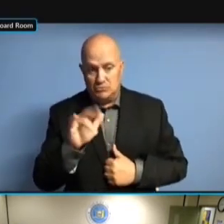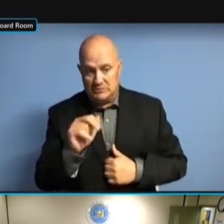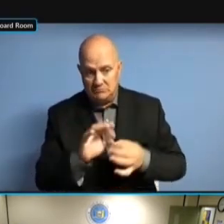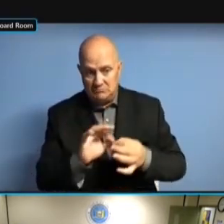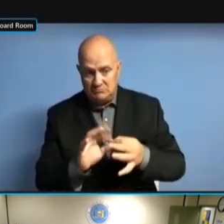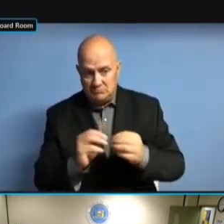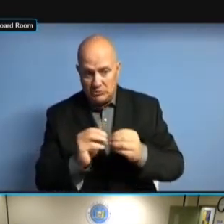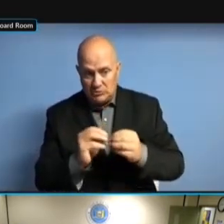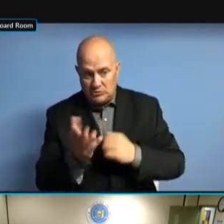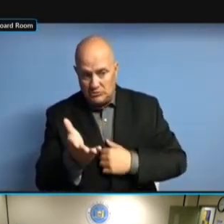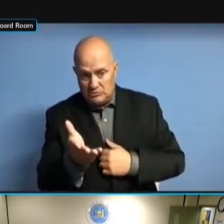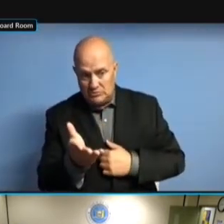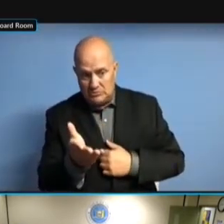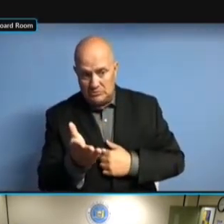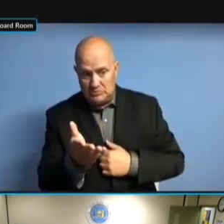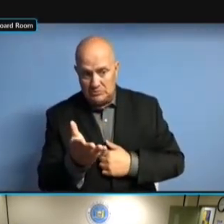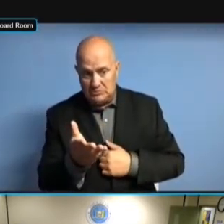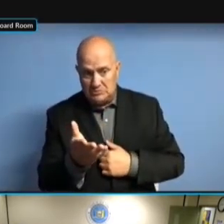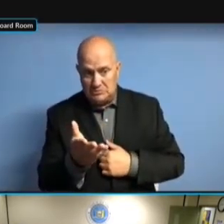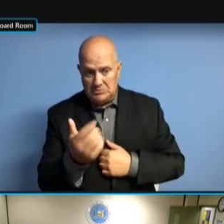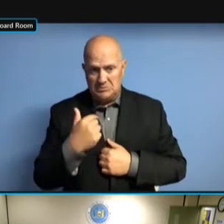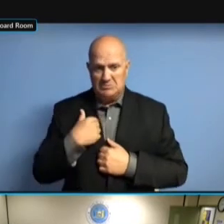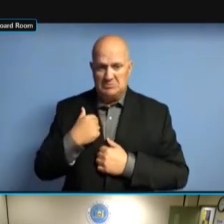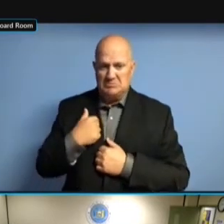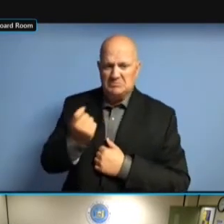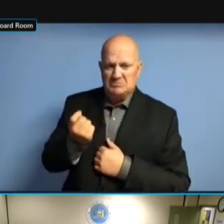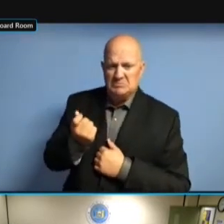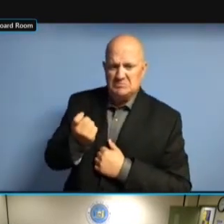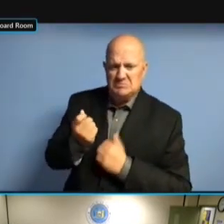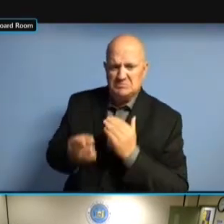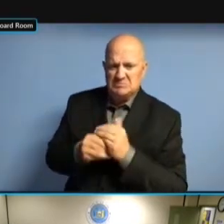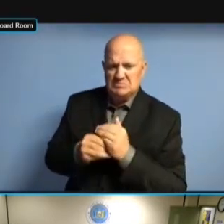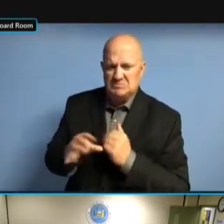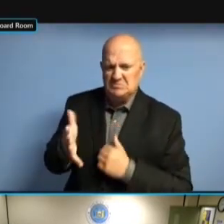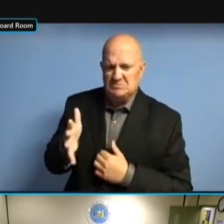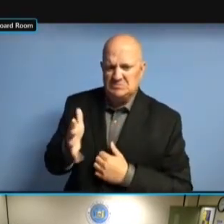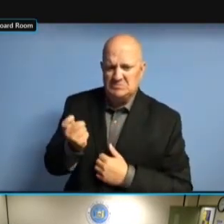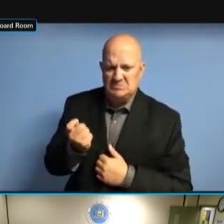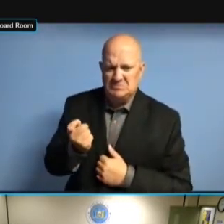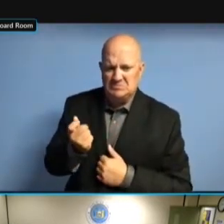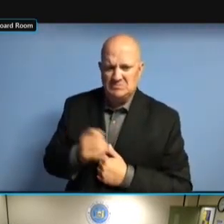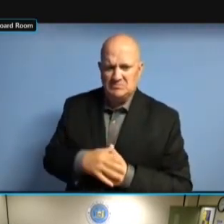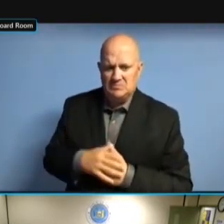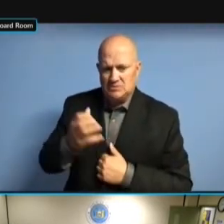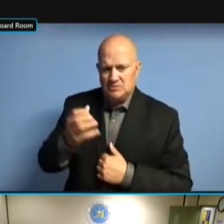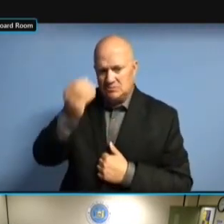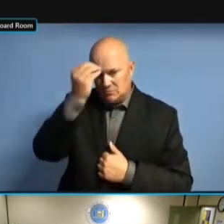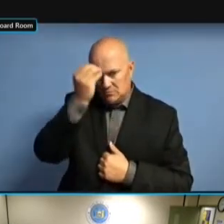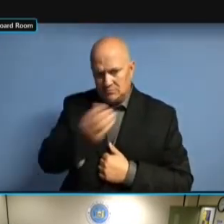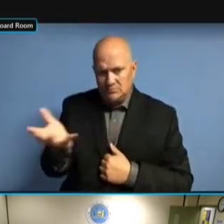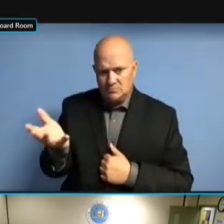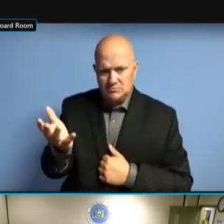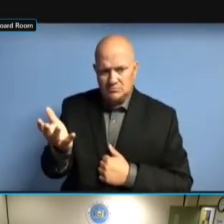I HAVE VERY LITTLE TO ADD. I WOULD JUST NOTE I HAVE VERY LITTLE TO ADD. I WOULD JUST NOTE THAT I HAVE VERY LITTLE TO ADD. I WOULD JUST NOTE THAT WE I HAVE VERY LITTLE TO ADD. I WOULD JUST NOTE THAT WE HAD I WOULD JUST NOTE THAT WE HAD I WOULD JUST NOTE THAT WE HAD FOR I WOULD JUST NOTE THAT WE HAD FOR THE I WOULD JUST NOTE THAT WE HAD FOR THE JULY I WOULD JUST NOTE THAT WE HAD FOR THE JULY PERIODIC, I WOULD JUST NOTE THAT WE HAD FOR THE JULY PERIODIC, WE